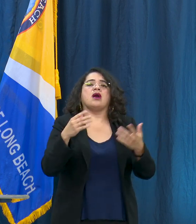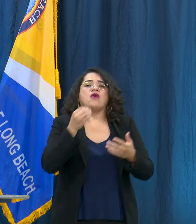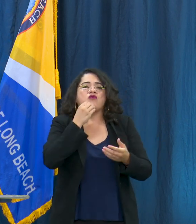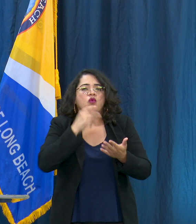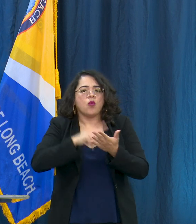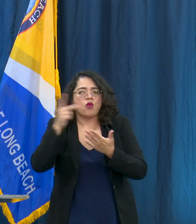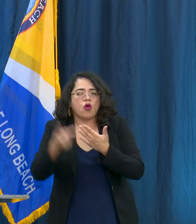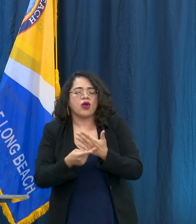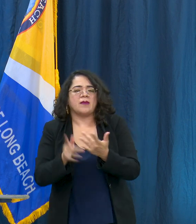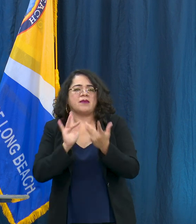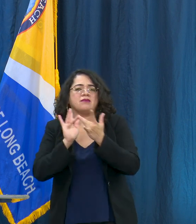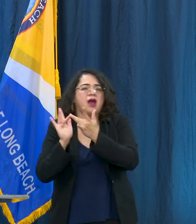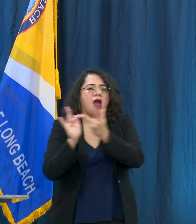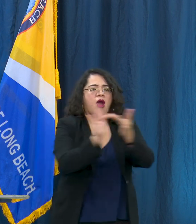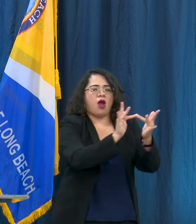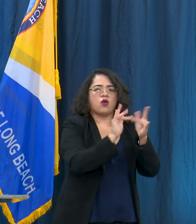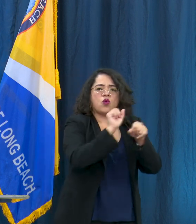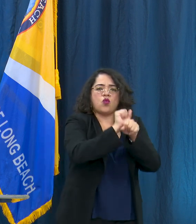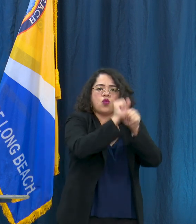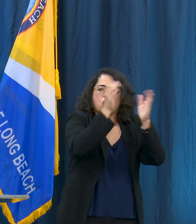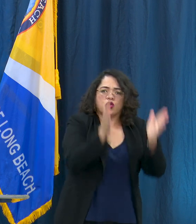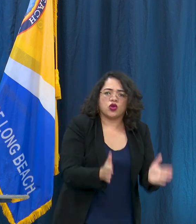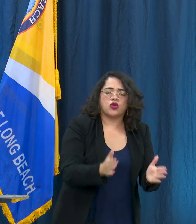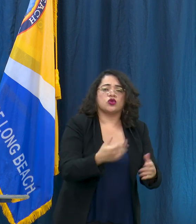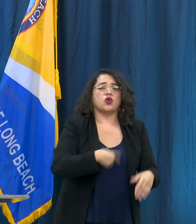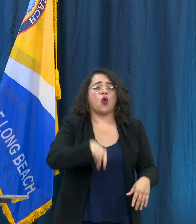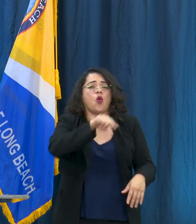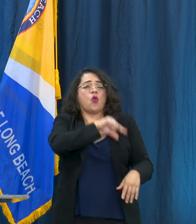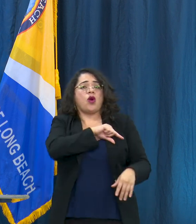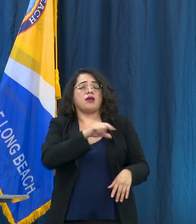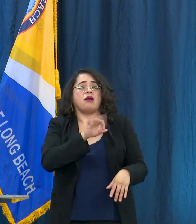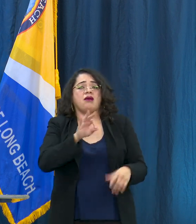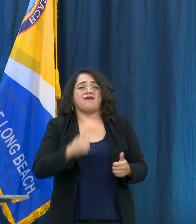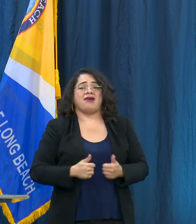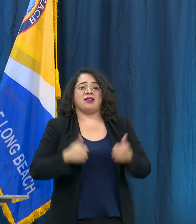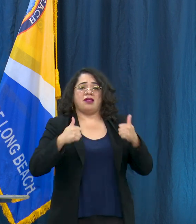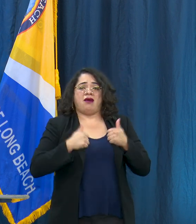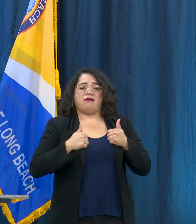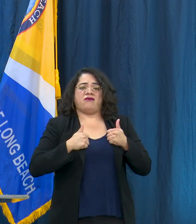programs and we have quality of life units within our public safety